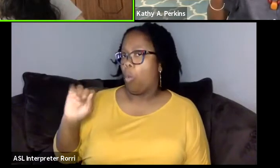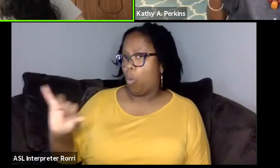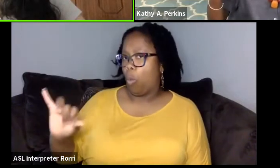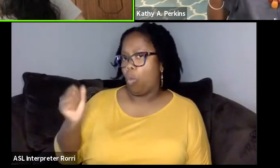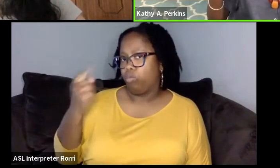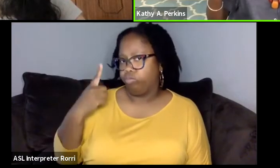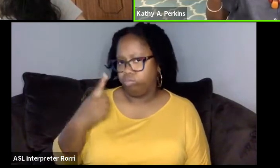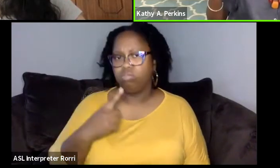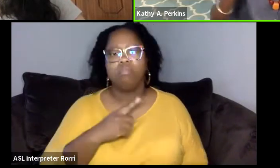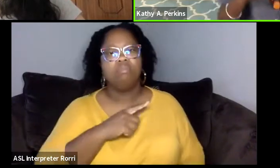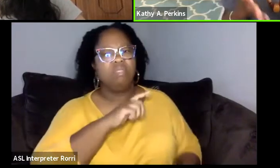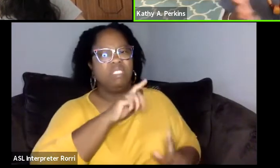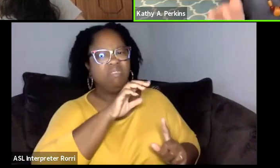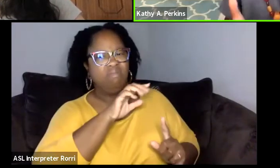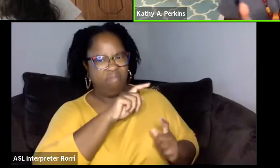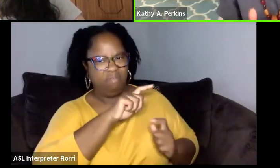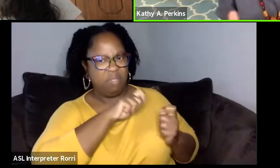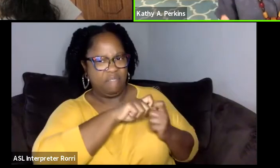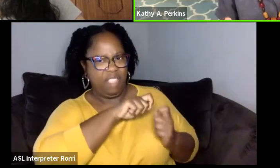and it's really interesting because